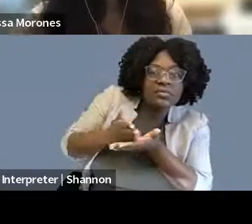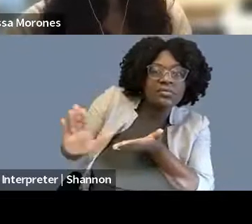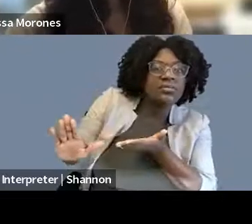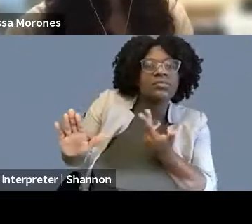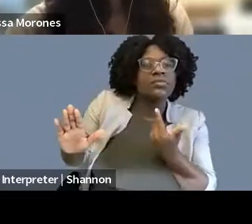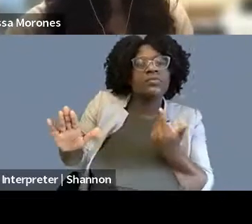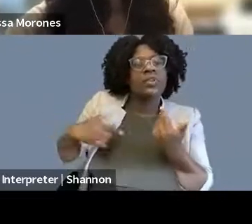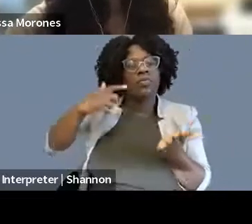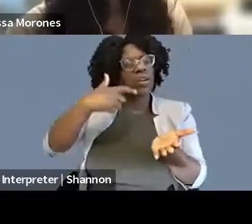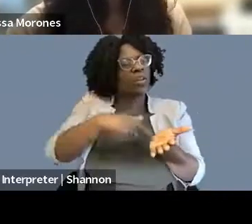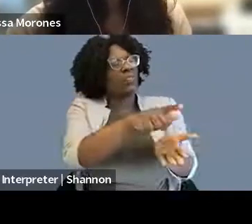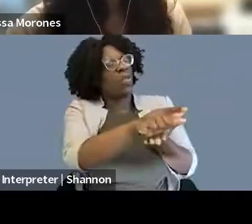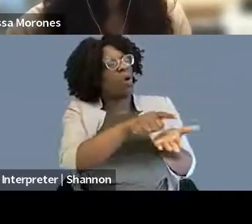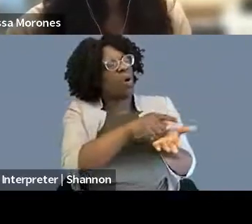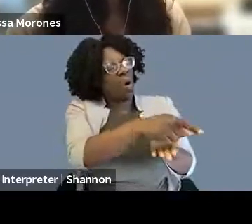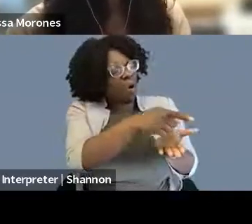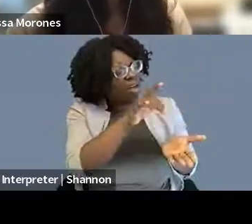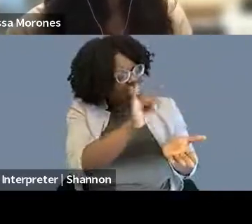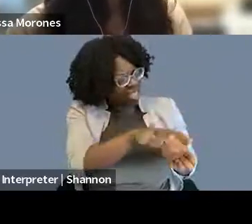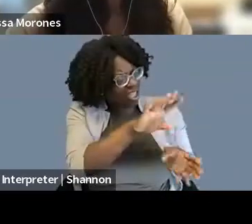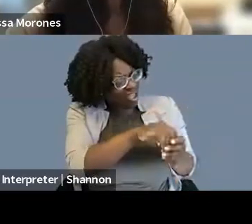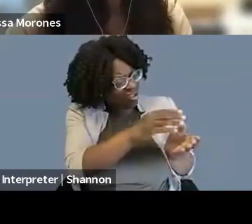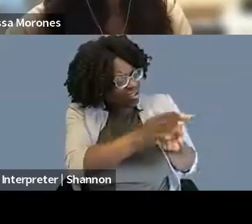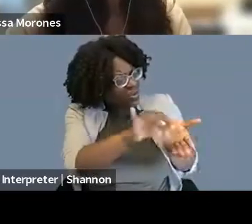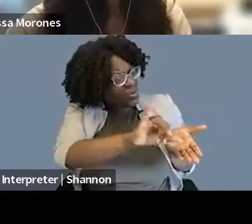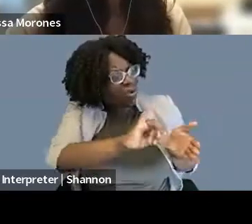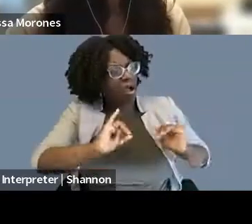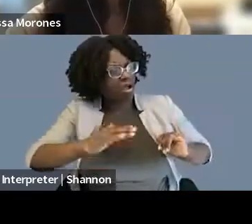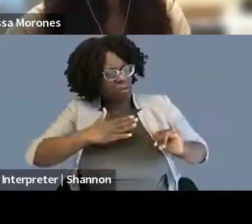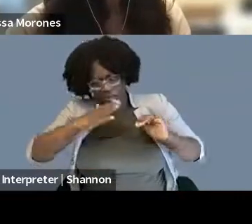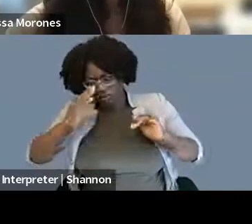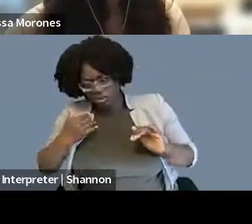So, yeah, and places like IfRFA and other places focused